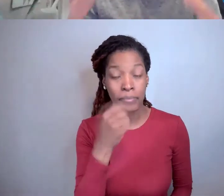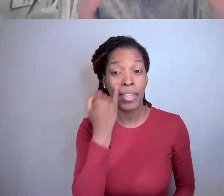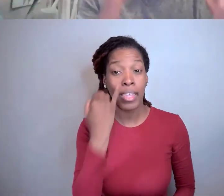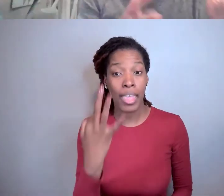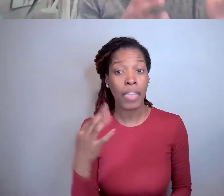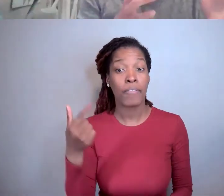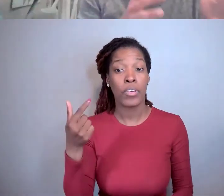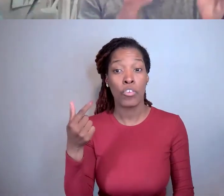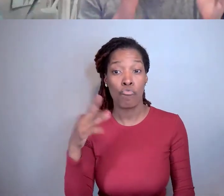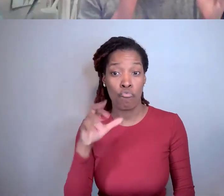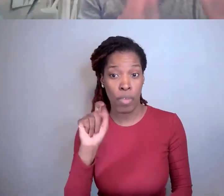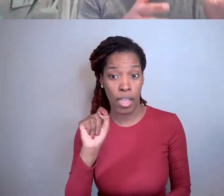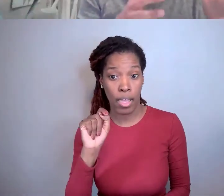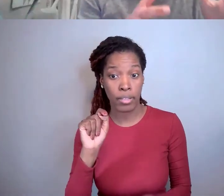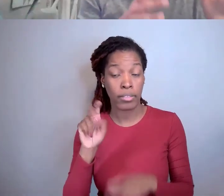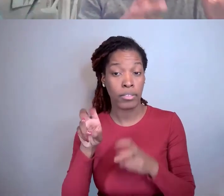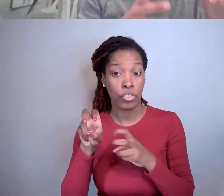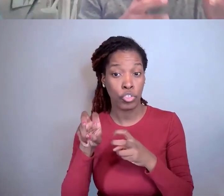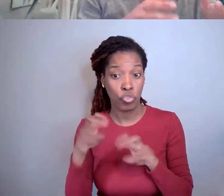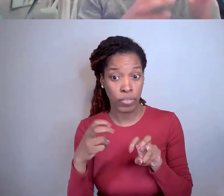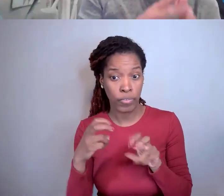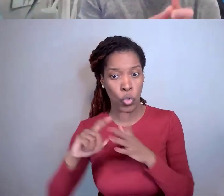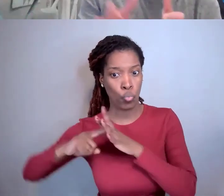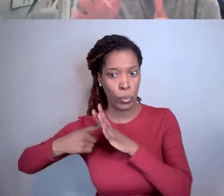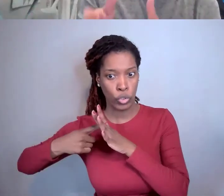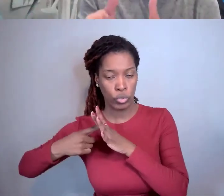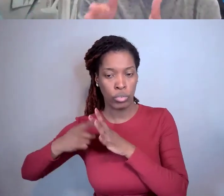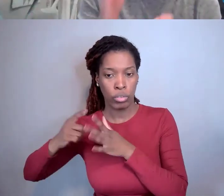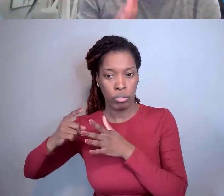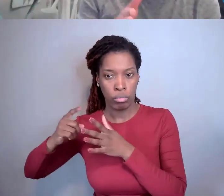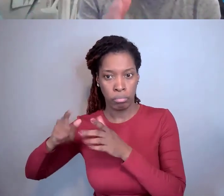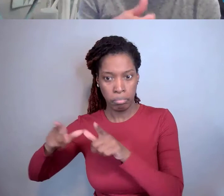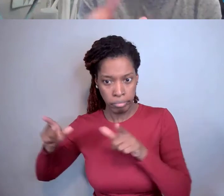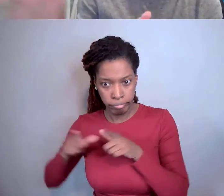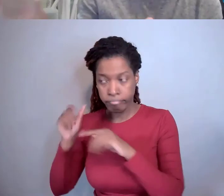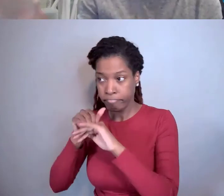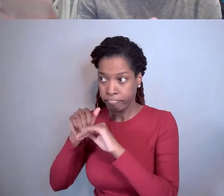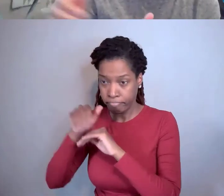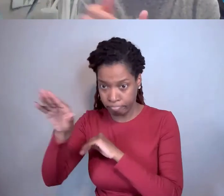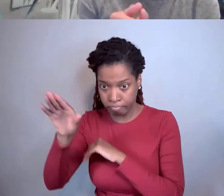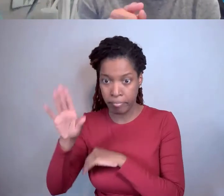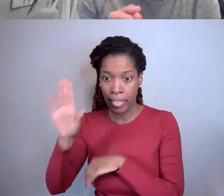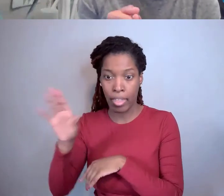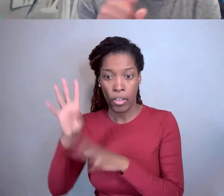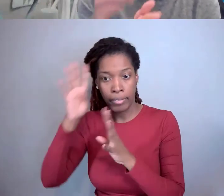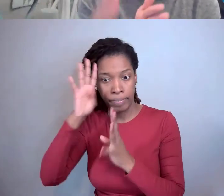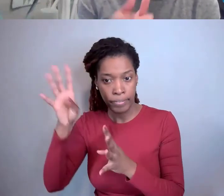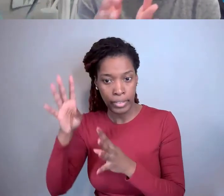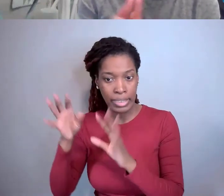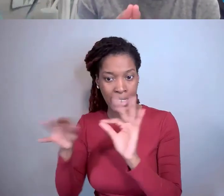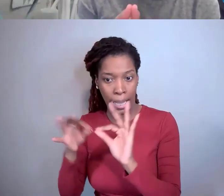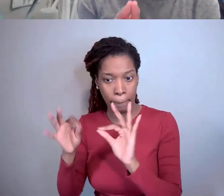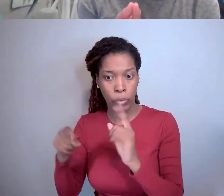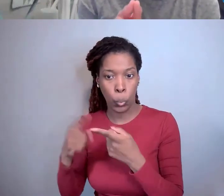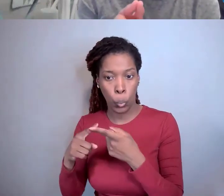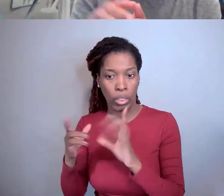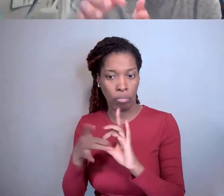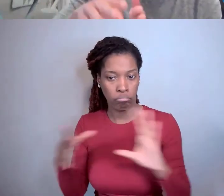the original recipient institution submits their invention statement when they relinquish the award and it has the invention on it